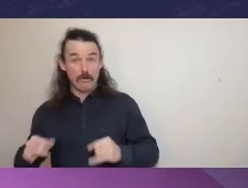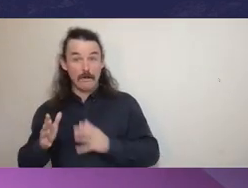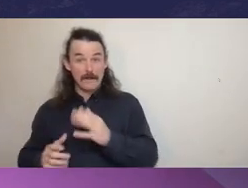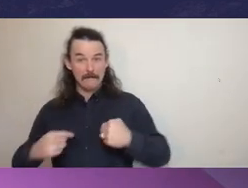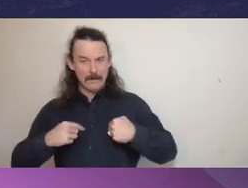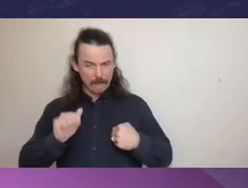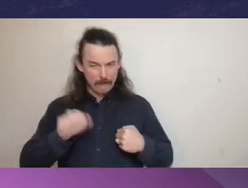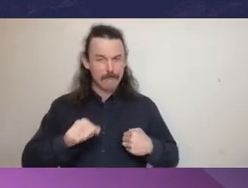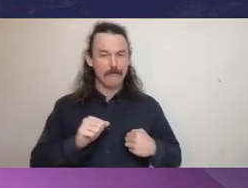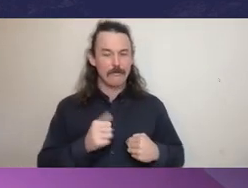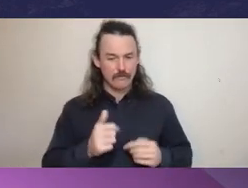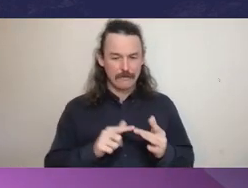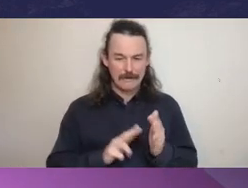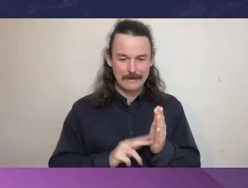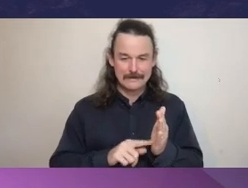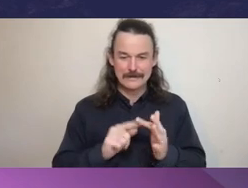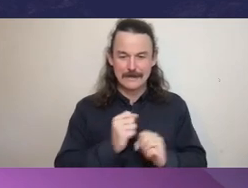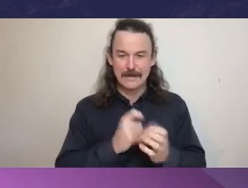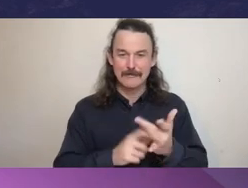I think that's one reflection on the positive integrity culture.